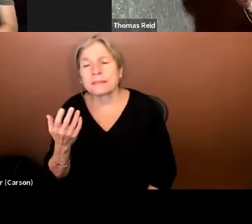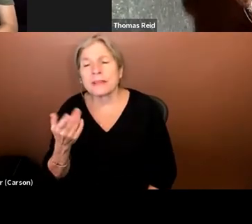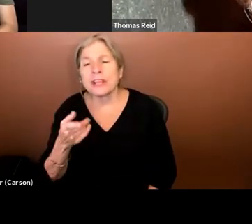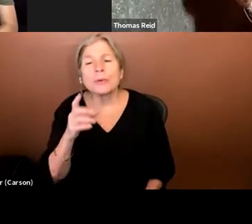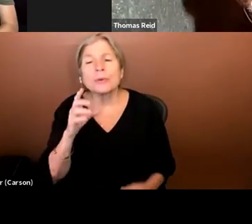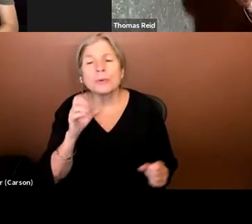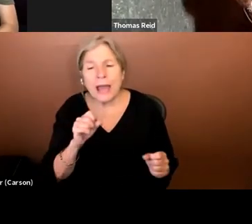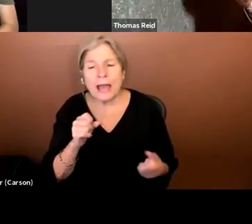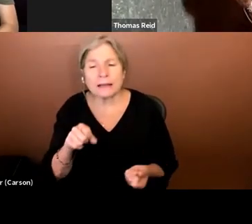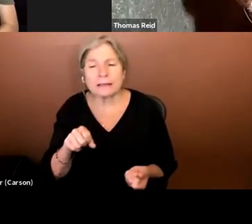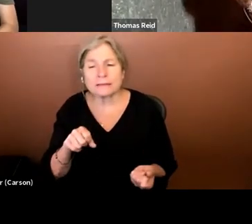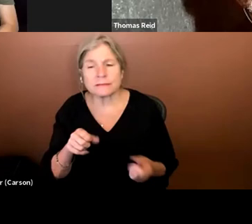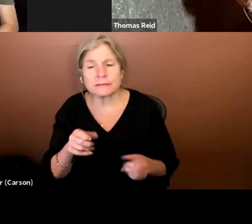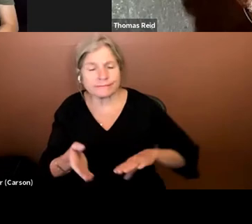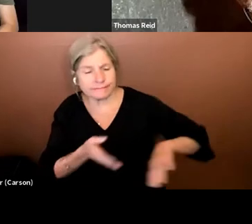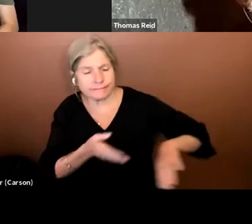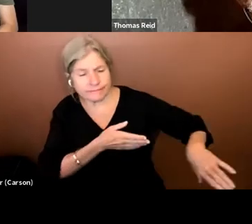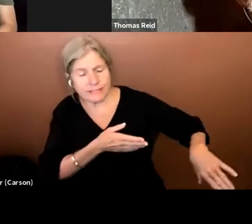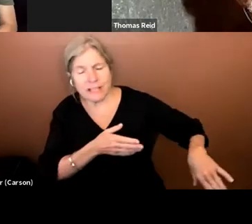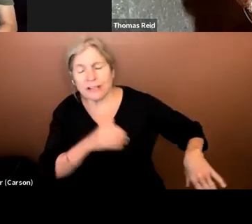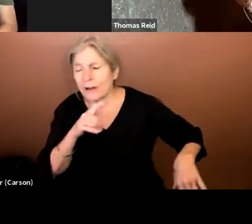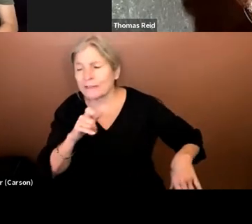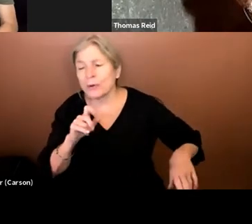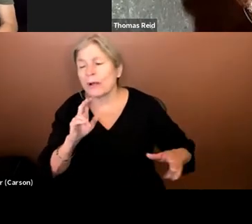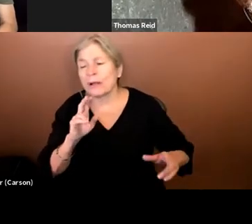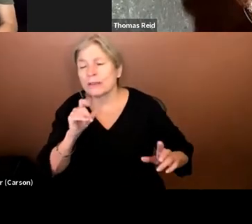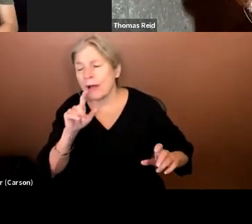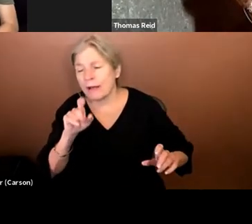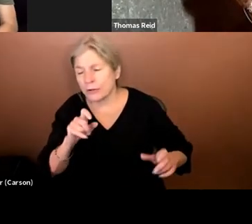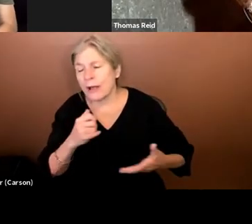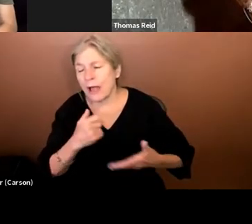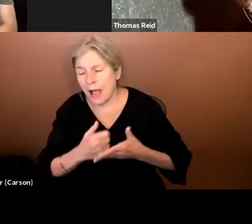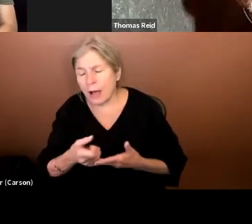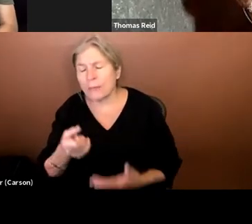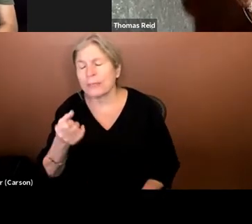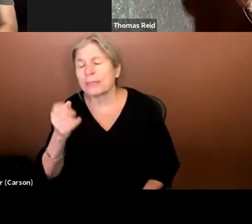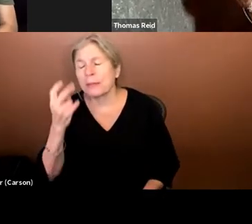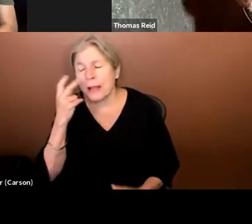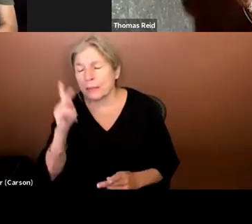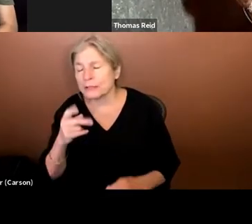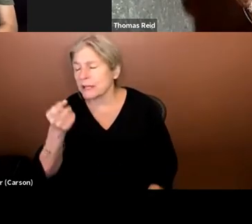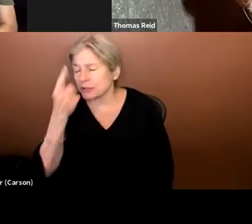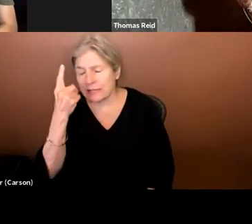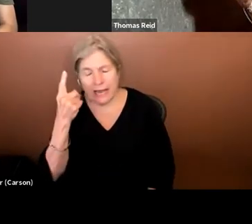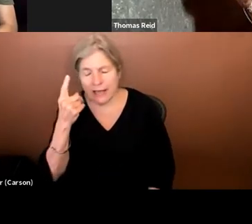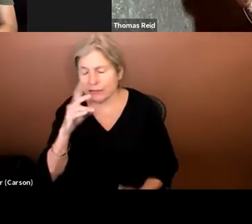with anything attempt to help the blind person understand the story. That's not what you are trying to do. I